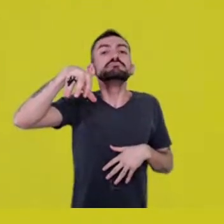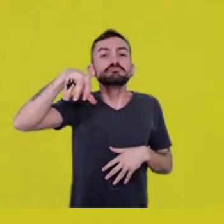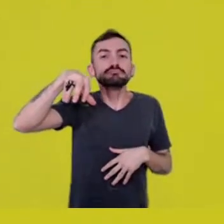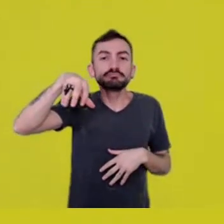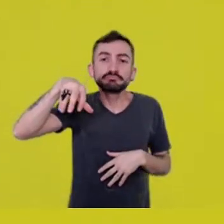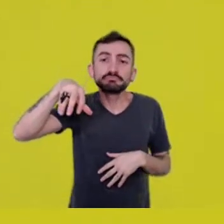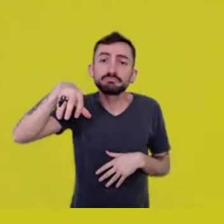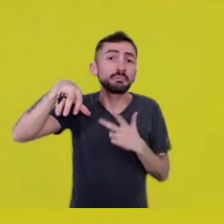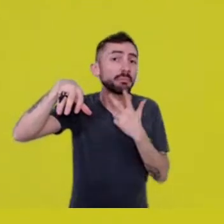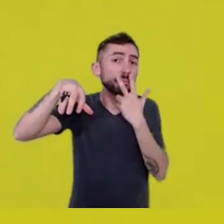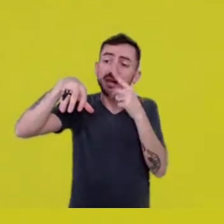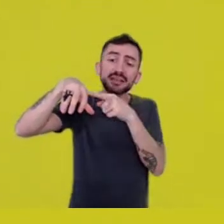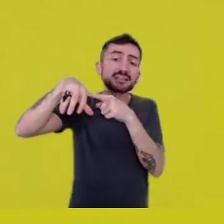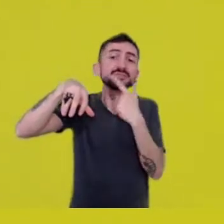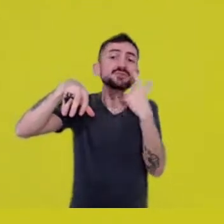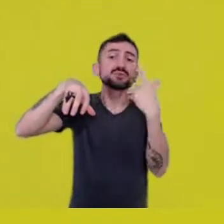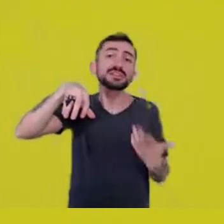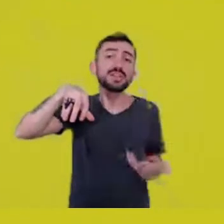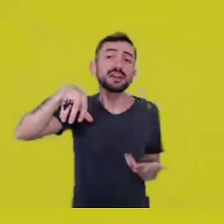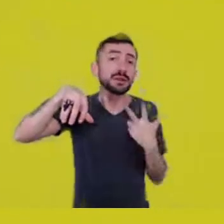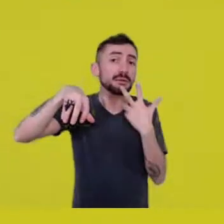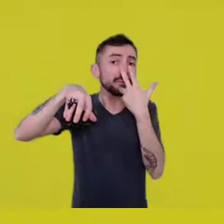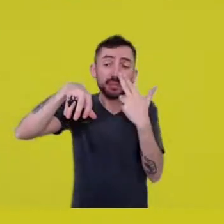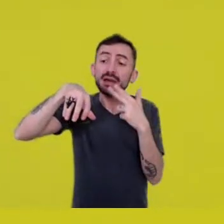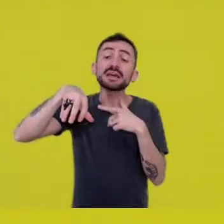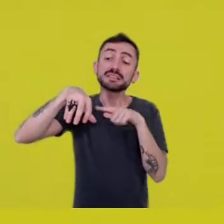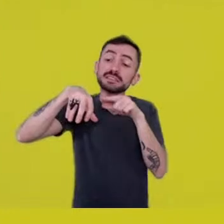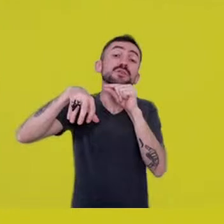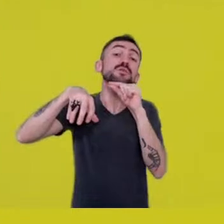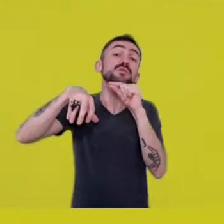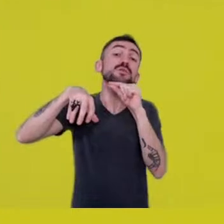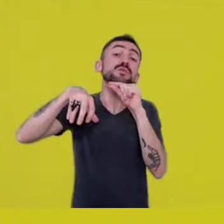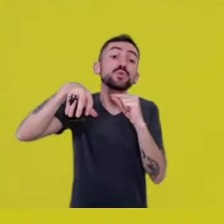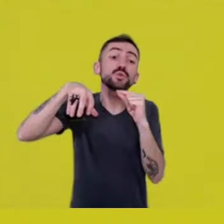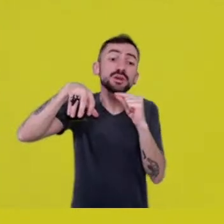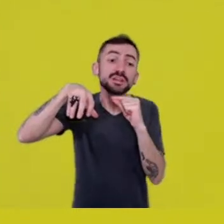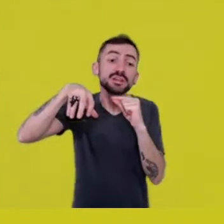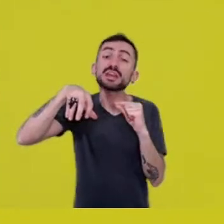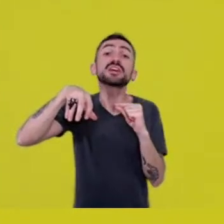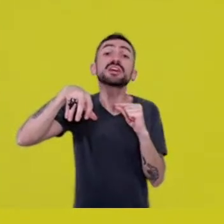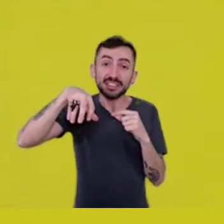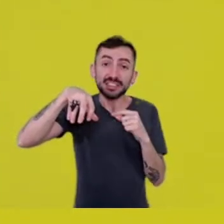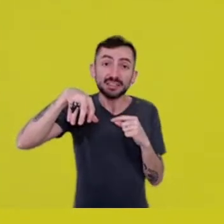Planet Earth became an environment we need to be equipped to tread.